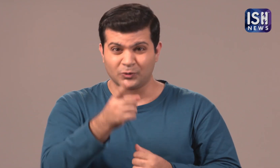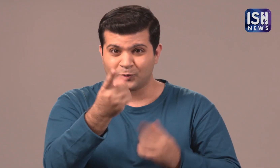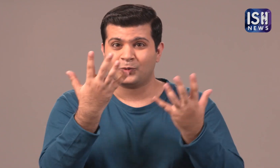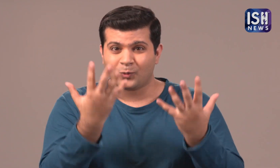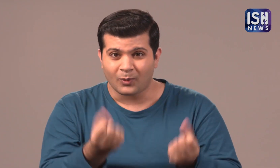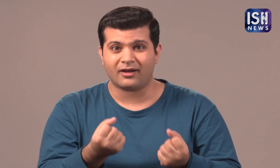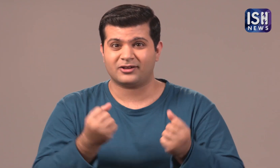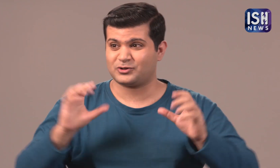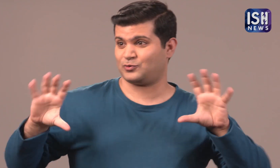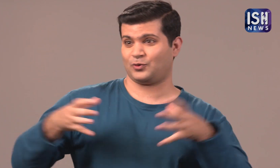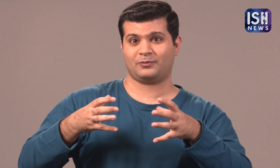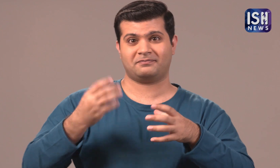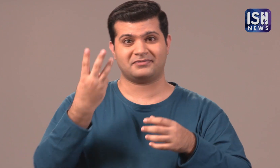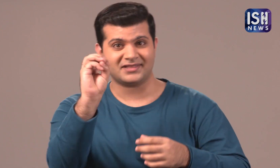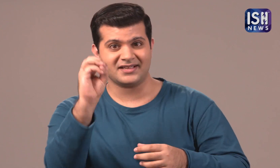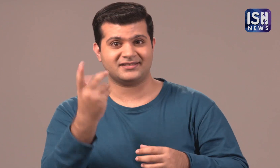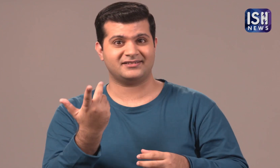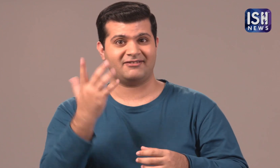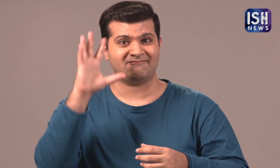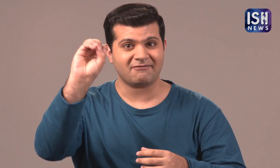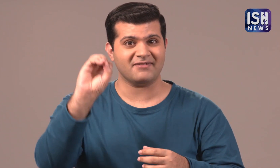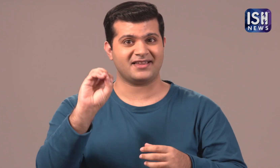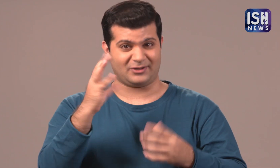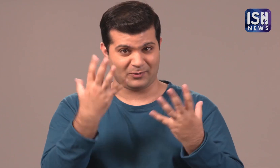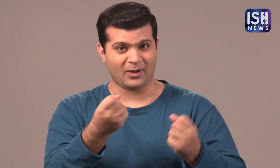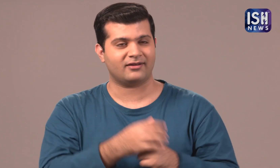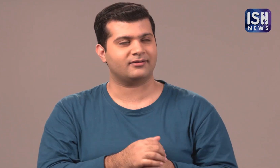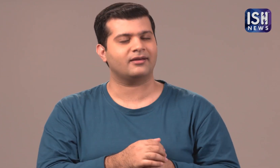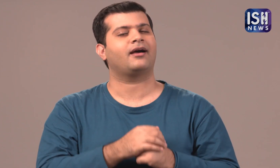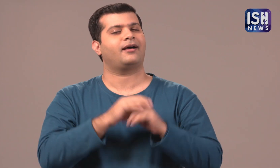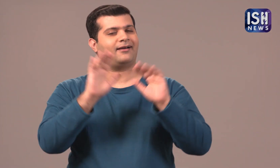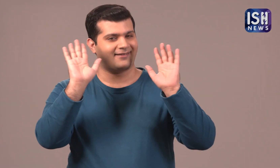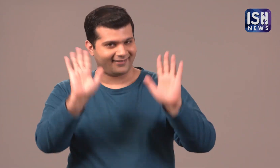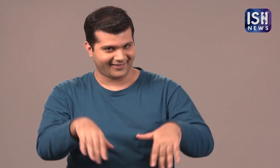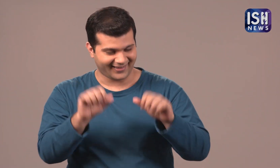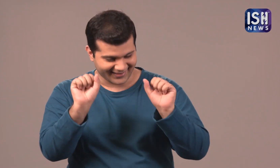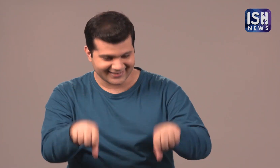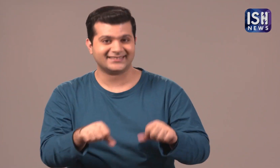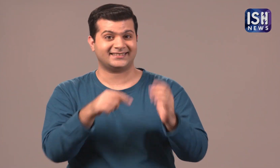If you want tickets for a group of 30 or 50 people, then yes it's possible!